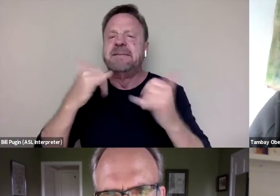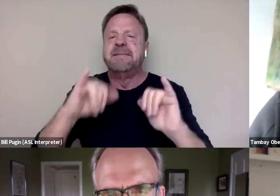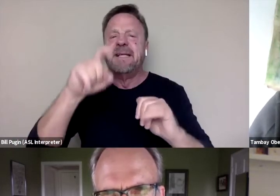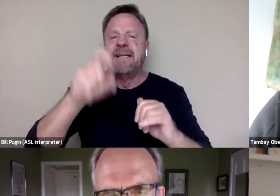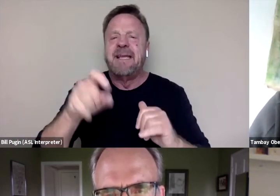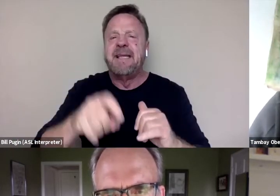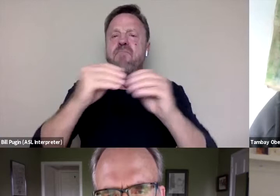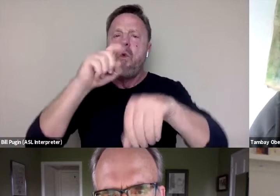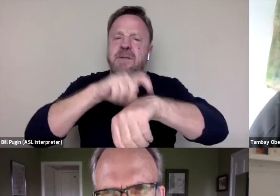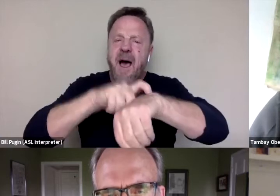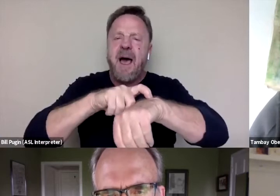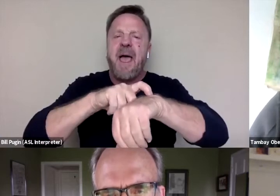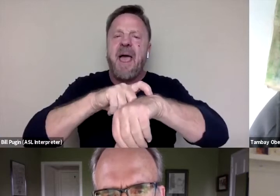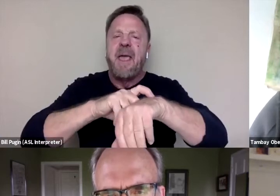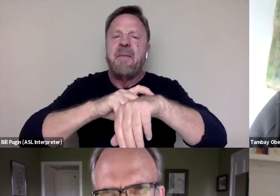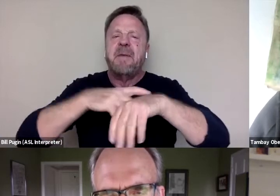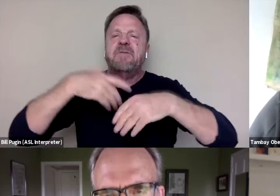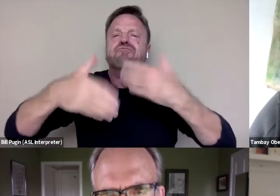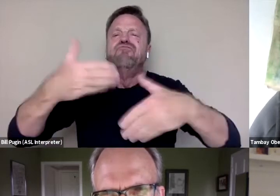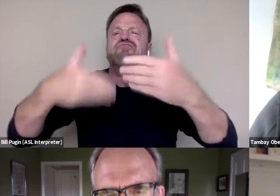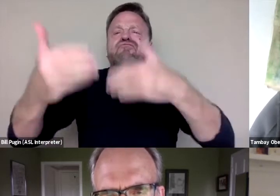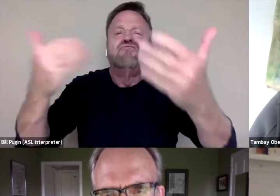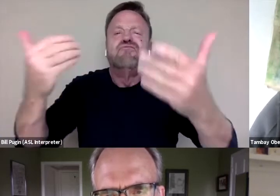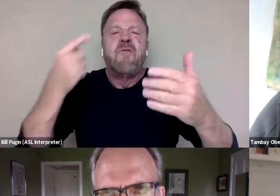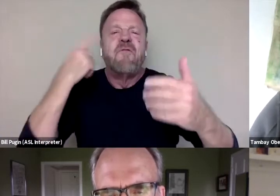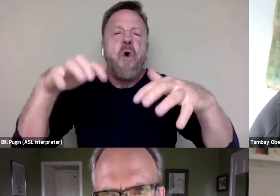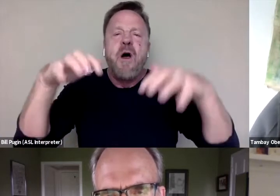and time to find its audience and get traction